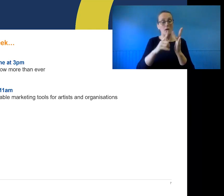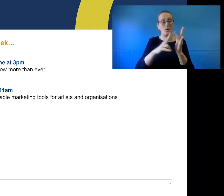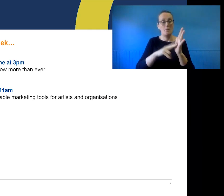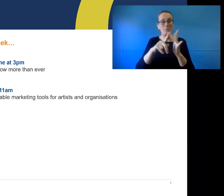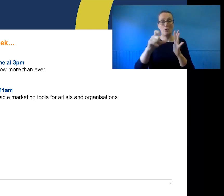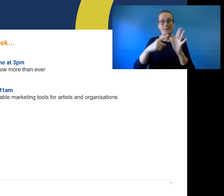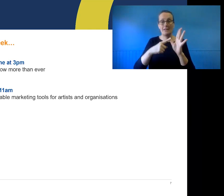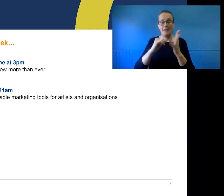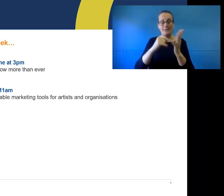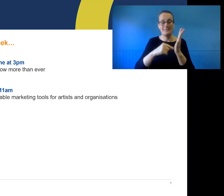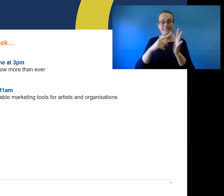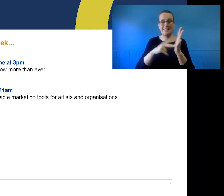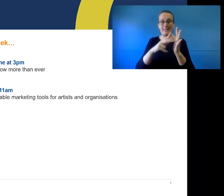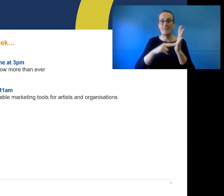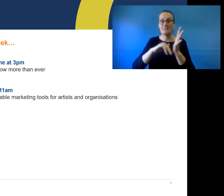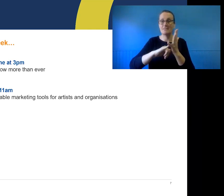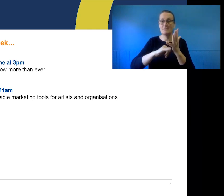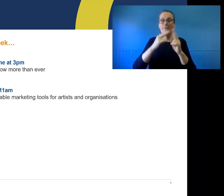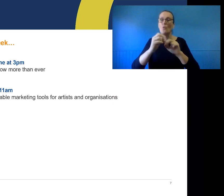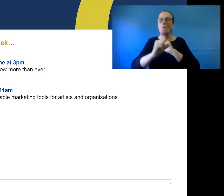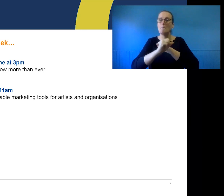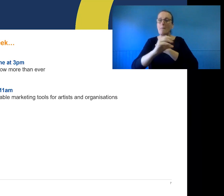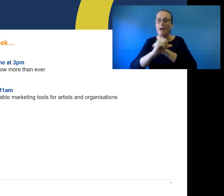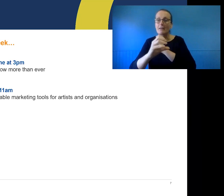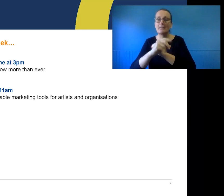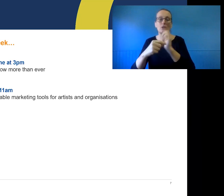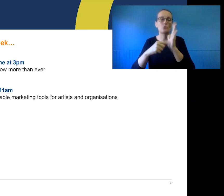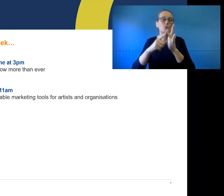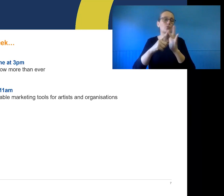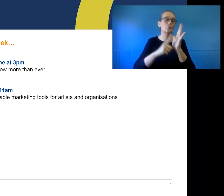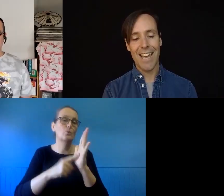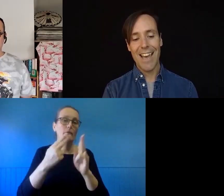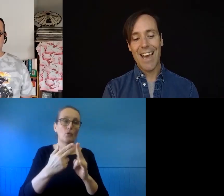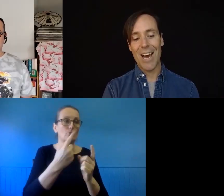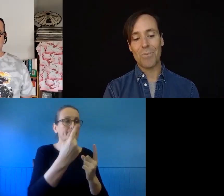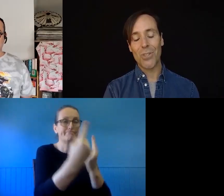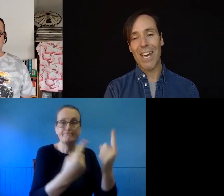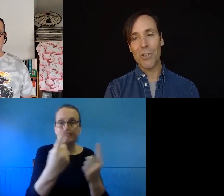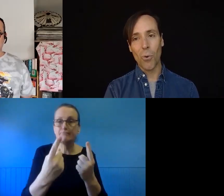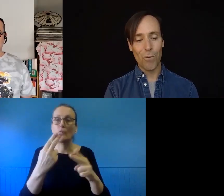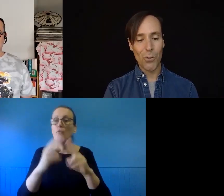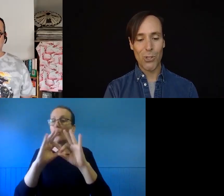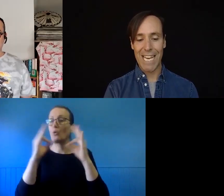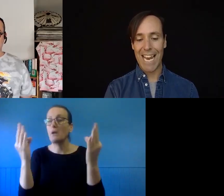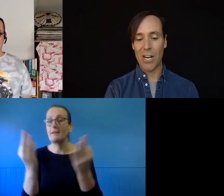actionable marketing tools for artists and organisations. So, that's all for today.